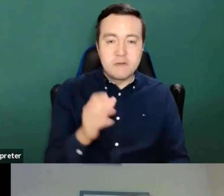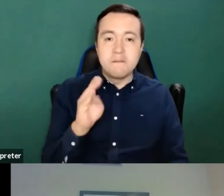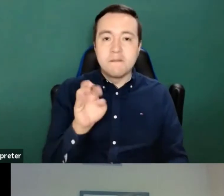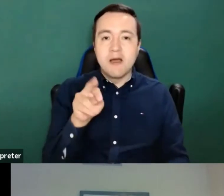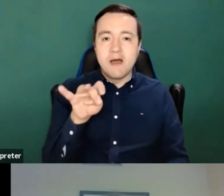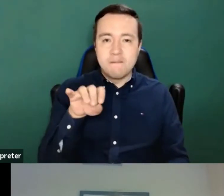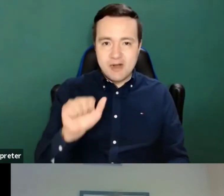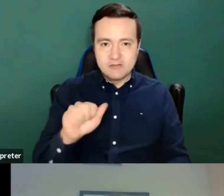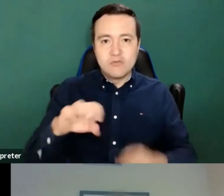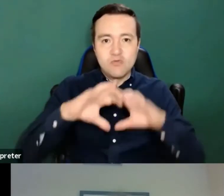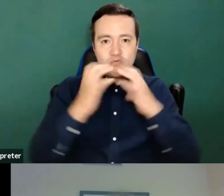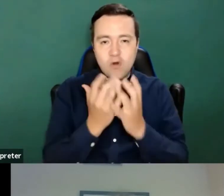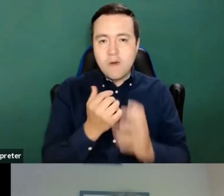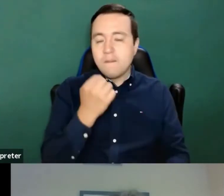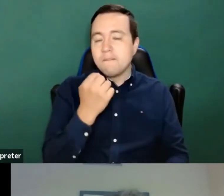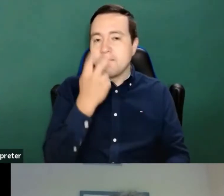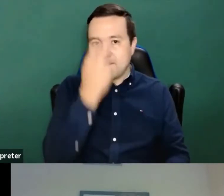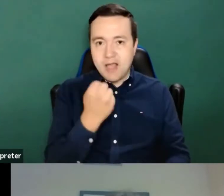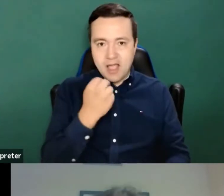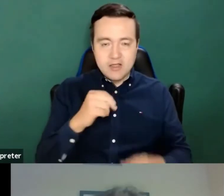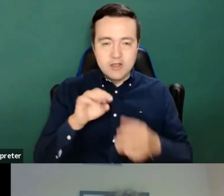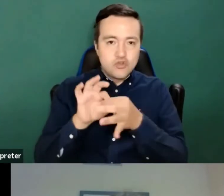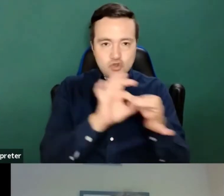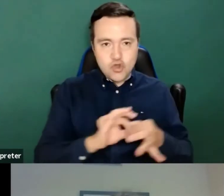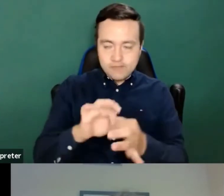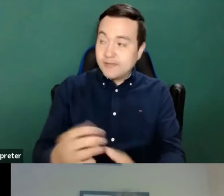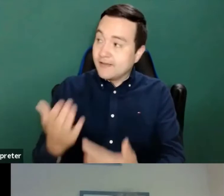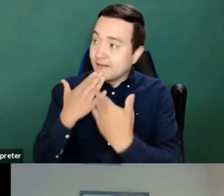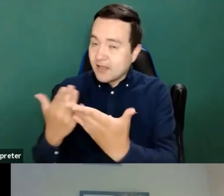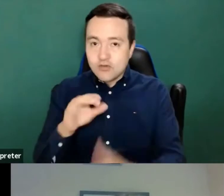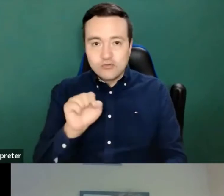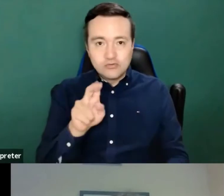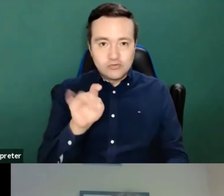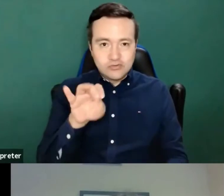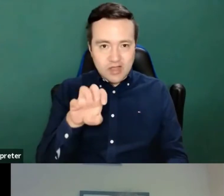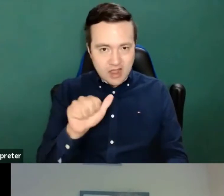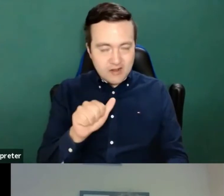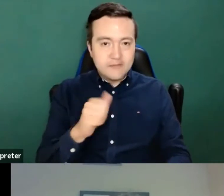Thank you very much, Susana. Good afternoon, everybody. I'm very pleased to be here today.